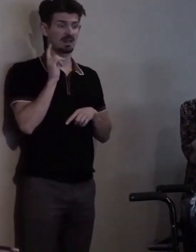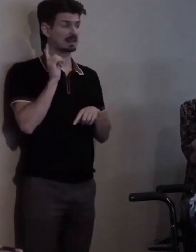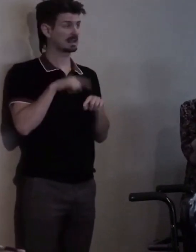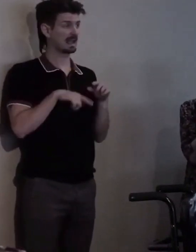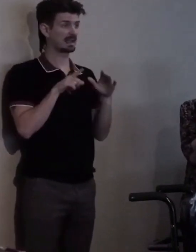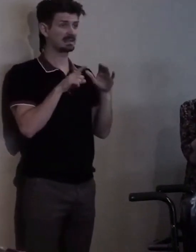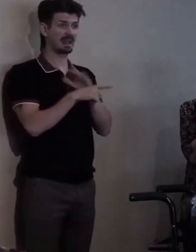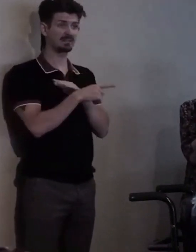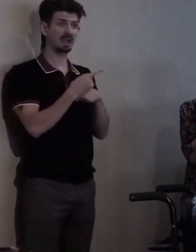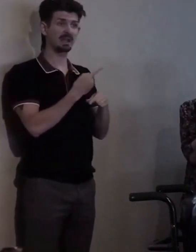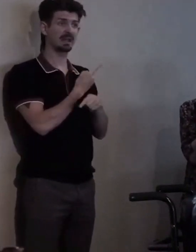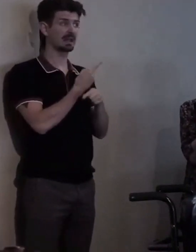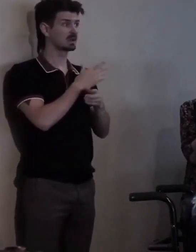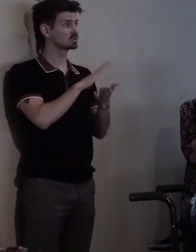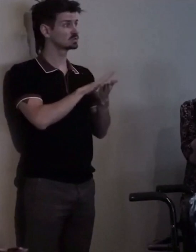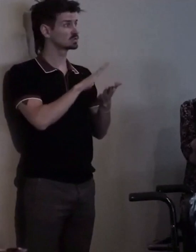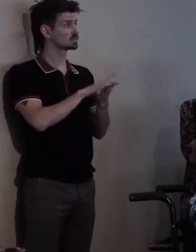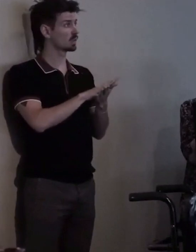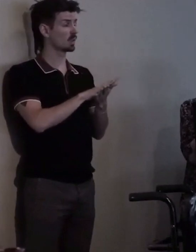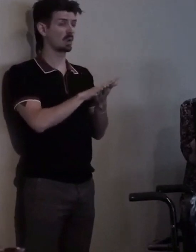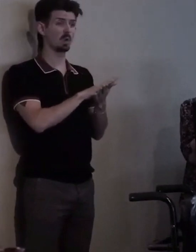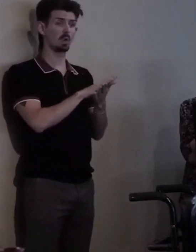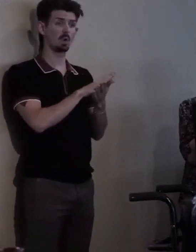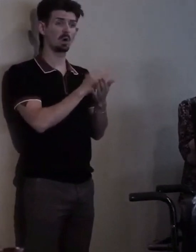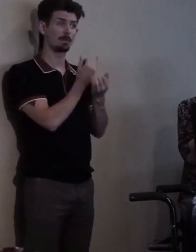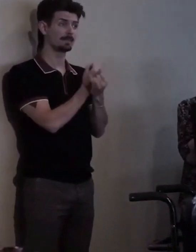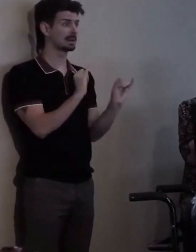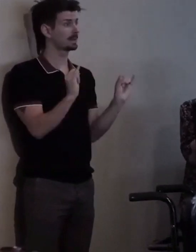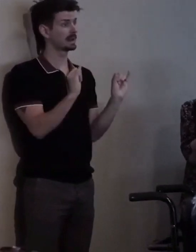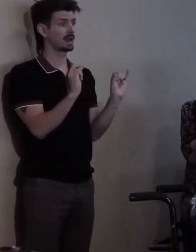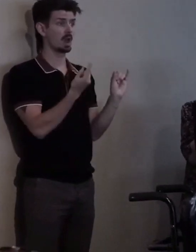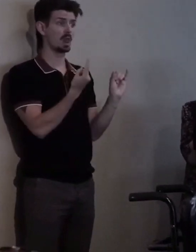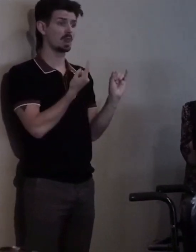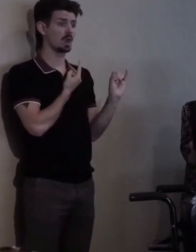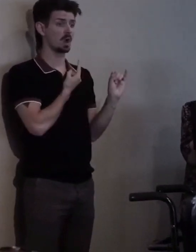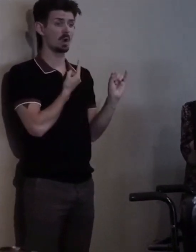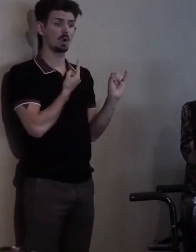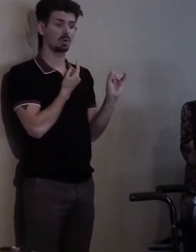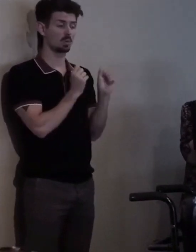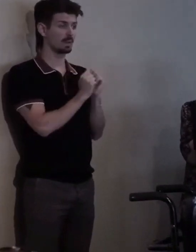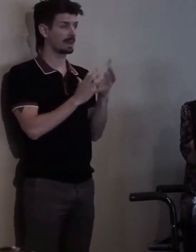without assistance, or if you had a terminal illness